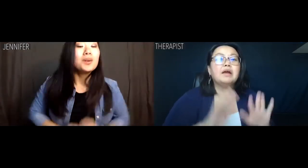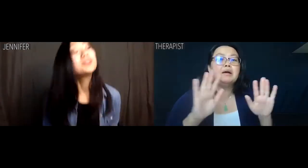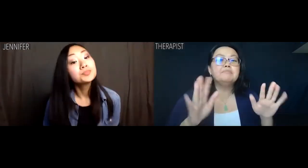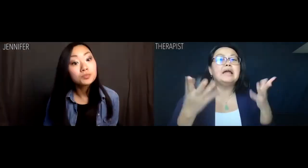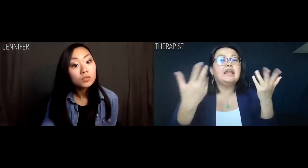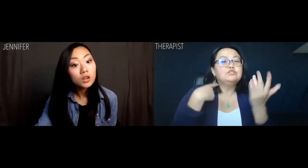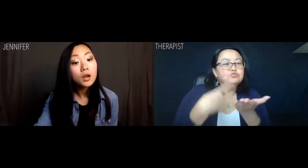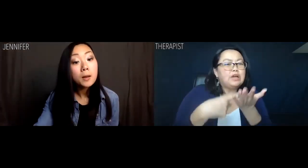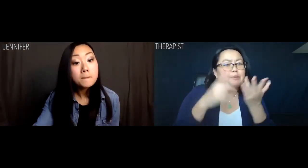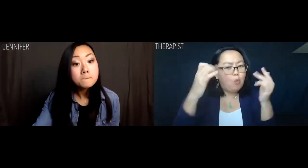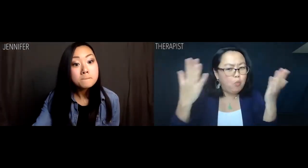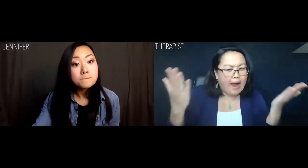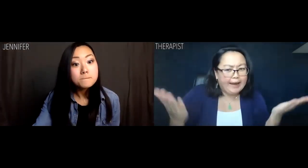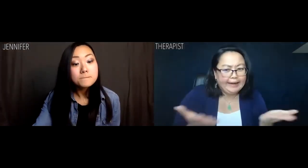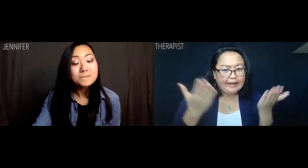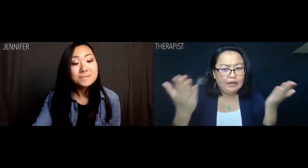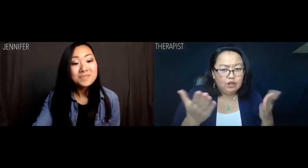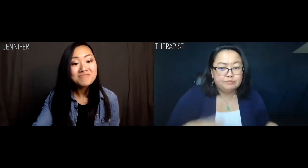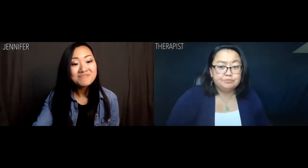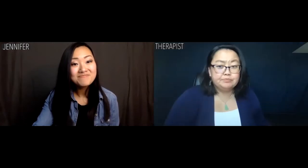Therapist: Let's talk about why you're really here.